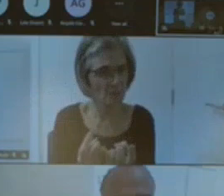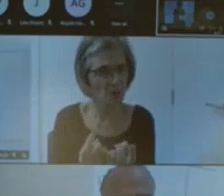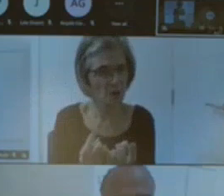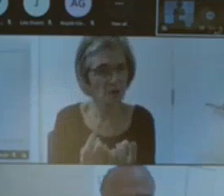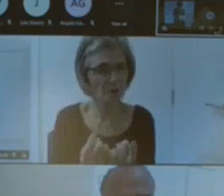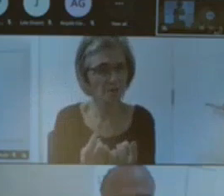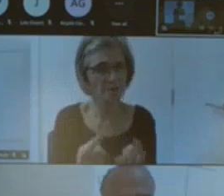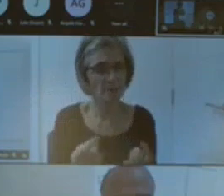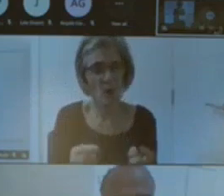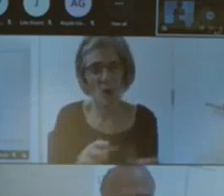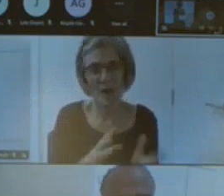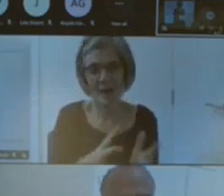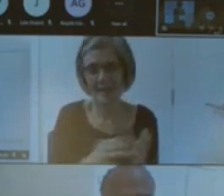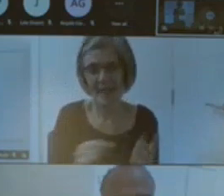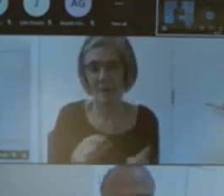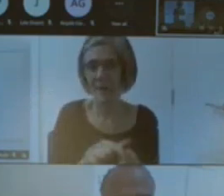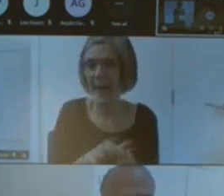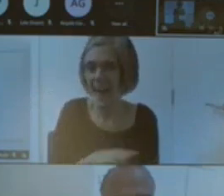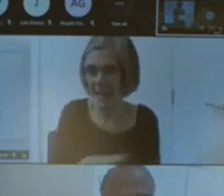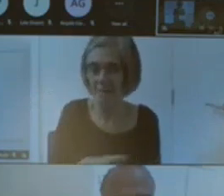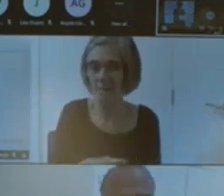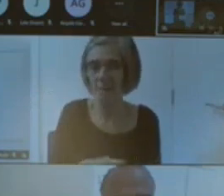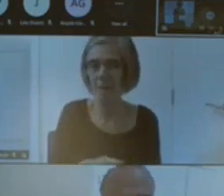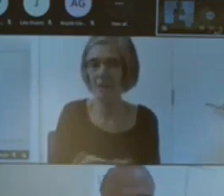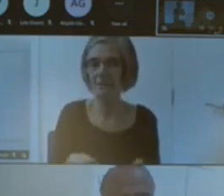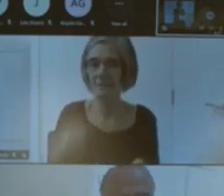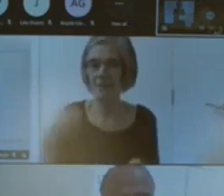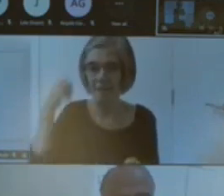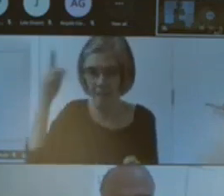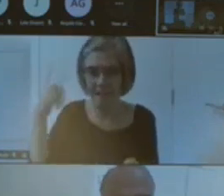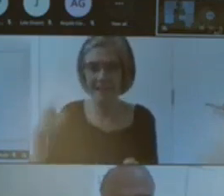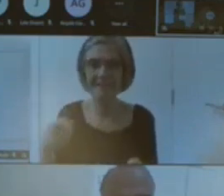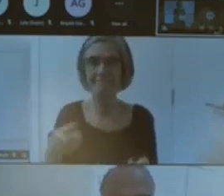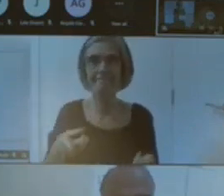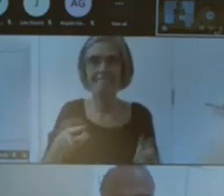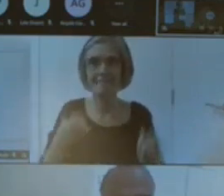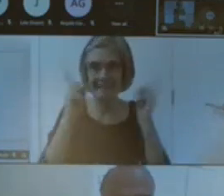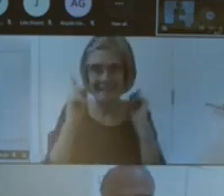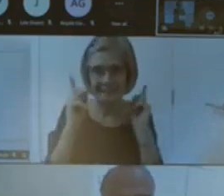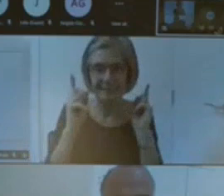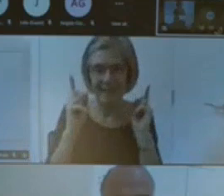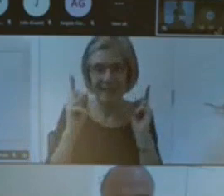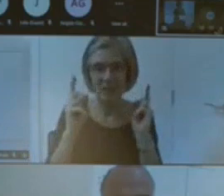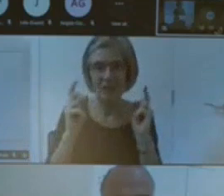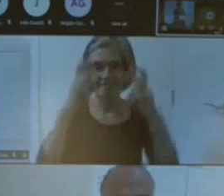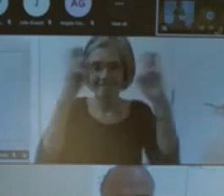24,000 with manager in the title yeah and when you look at you know how far how close that is